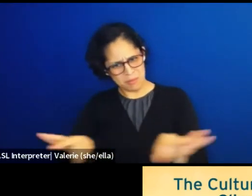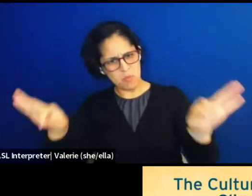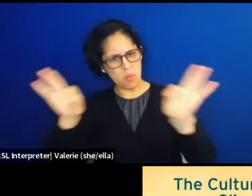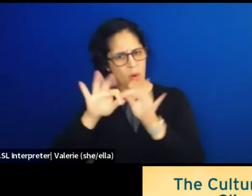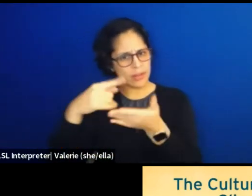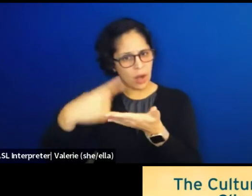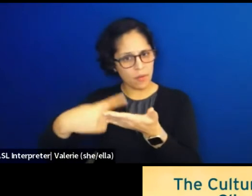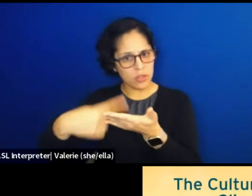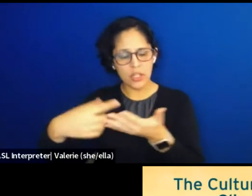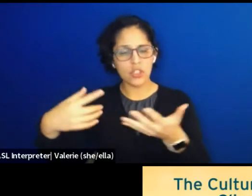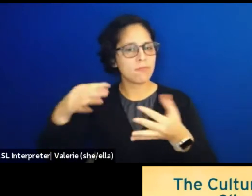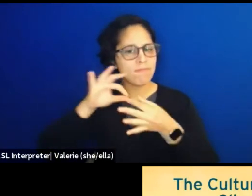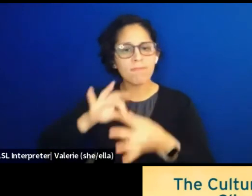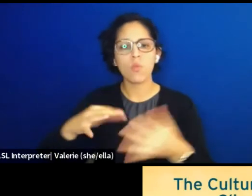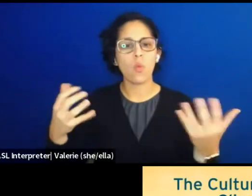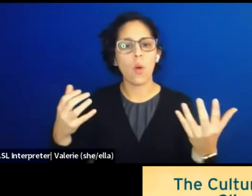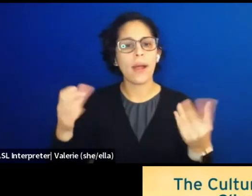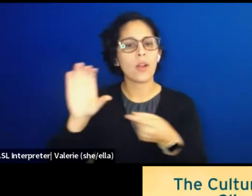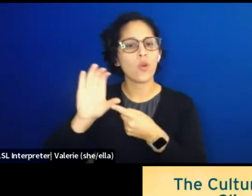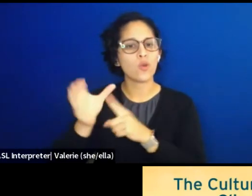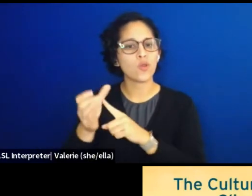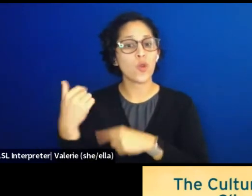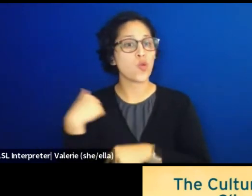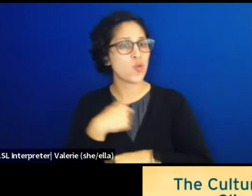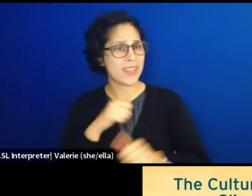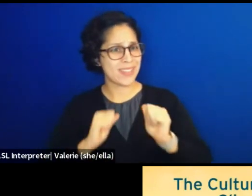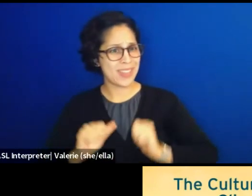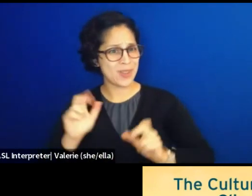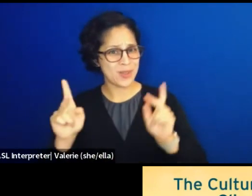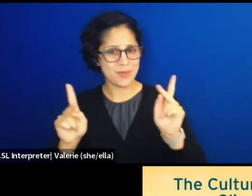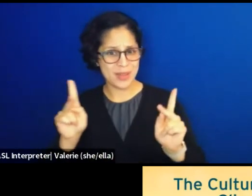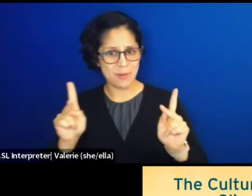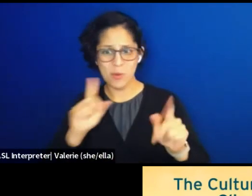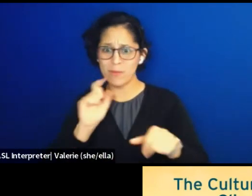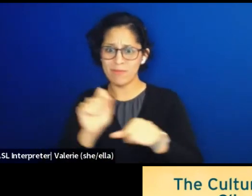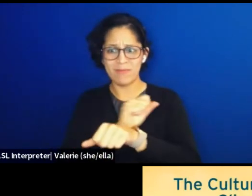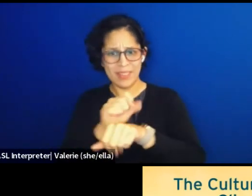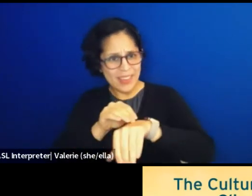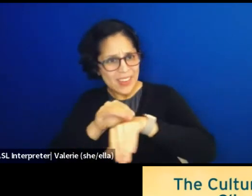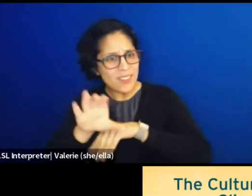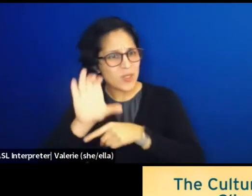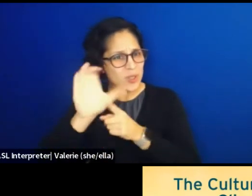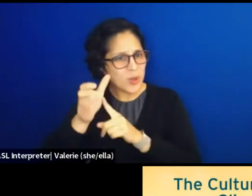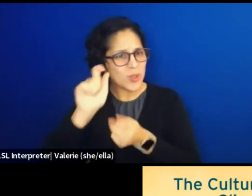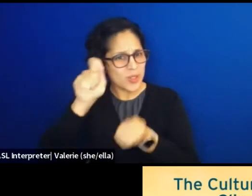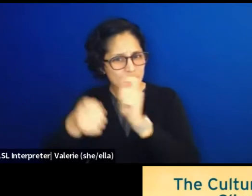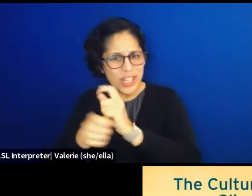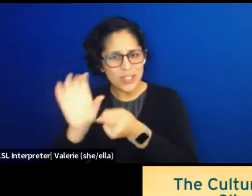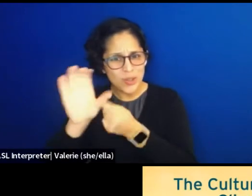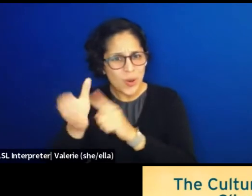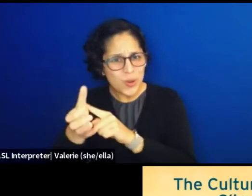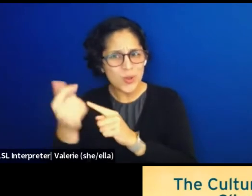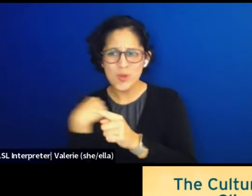And aren't we theater people culture makers, and culture bearers? 'Cause I've noticed in my own efforts